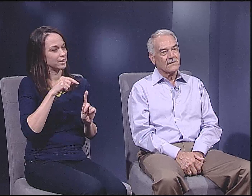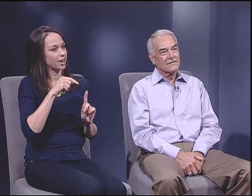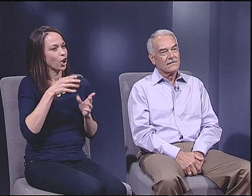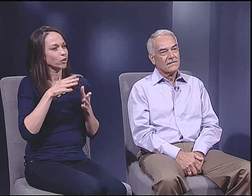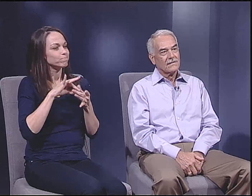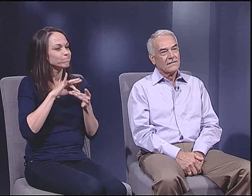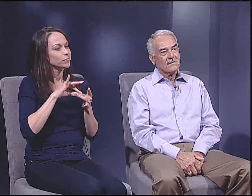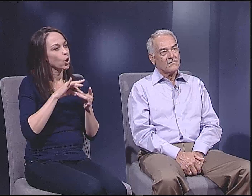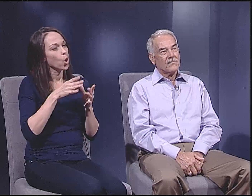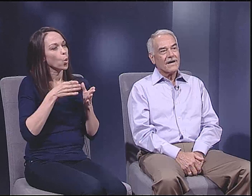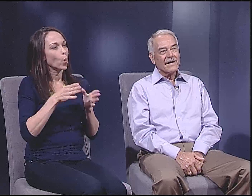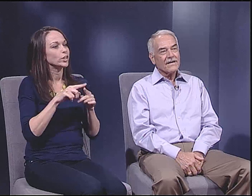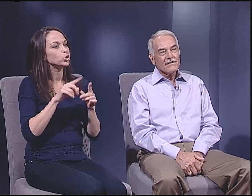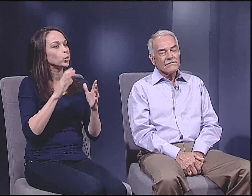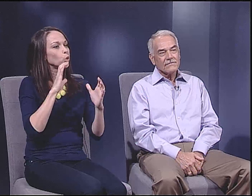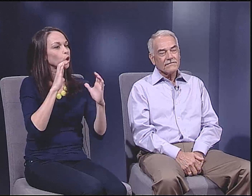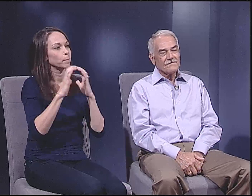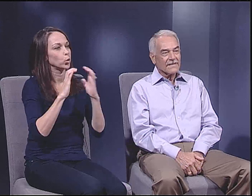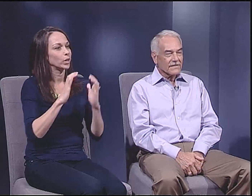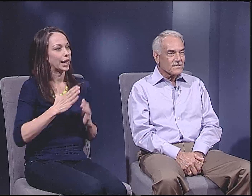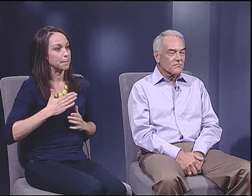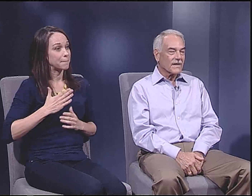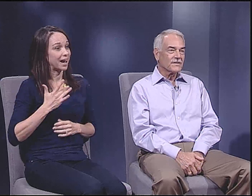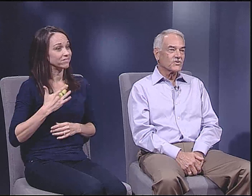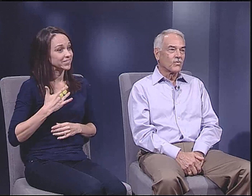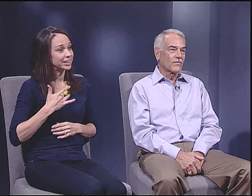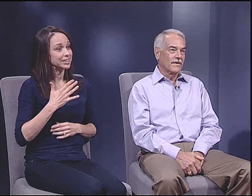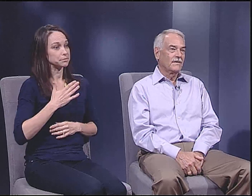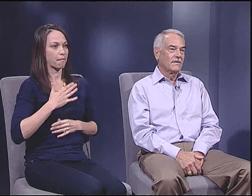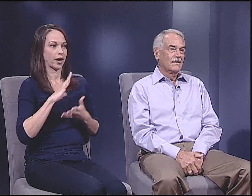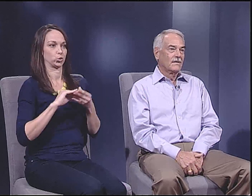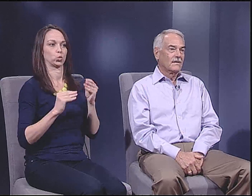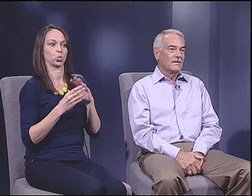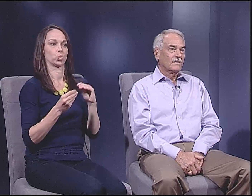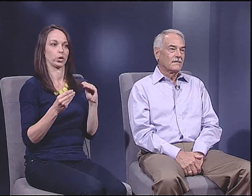that I could communicate my feelings